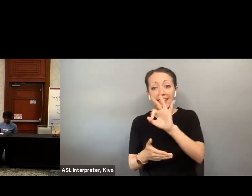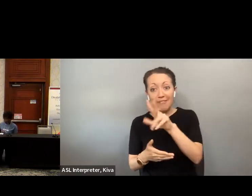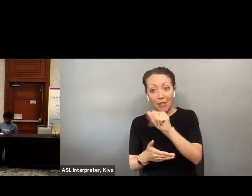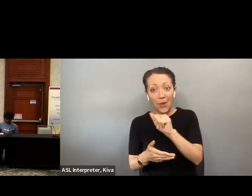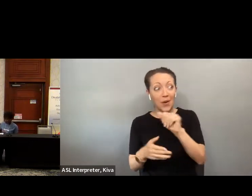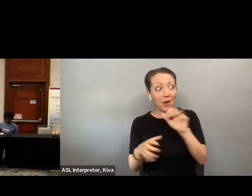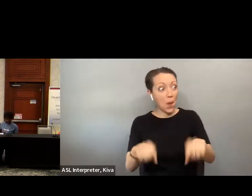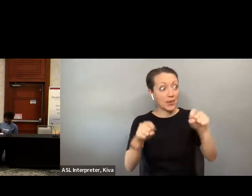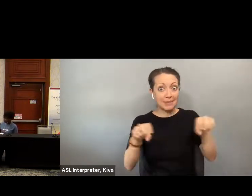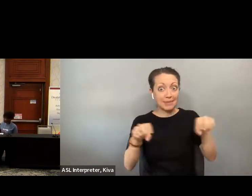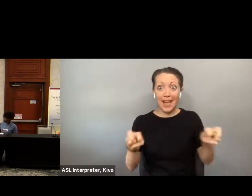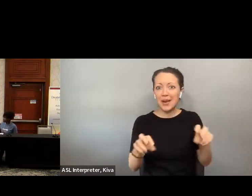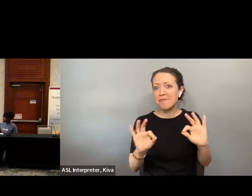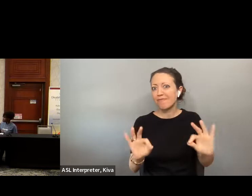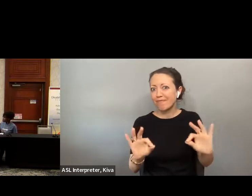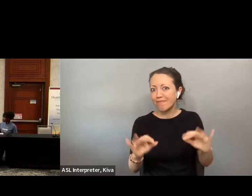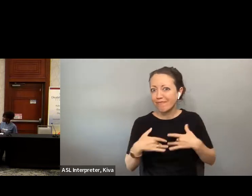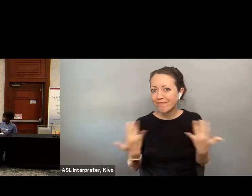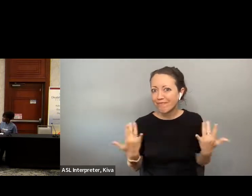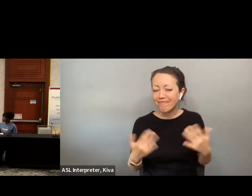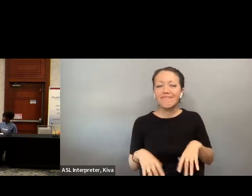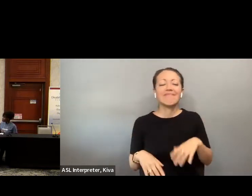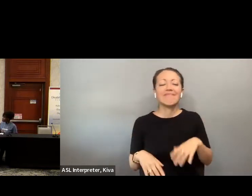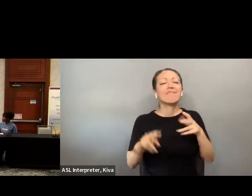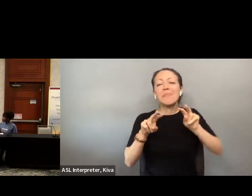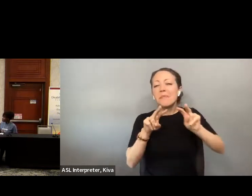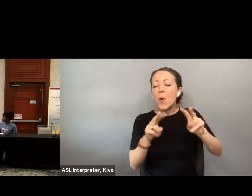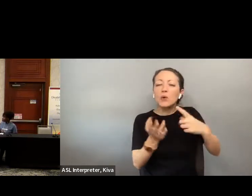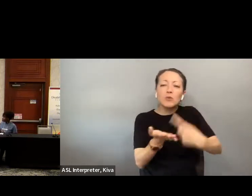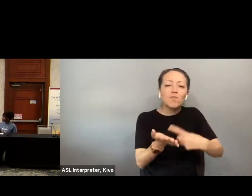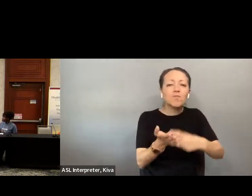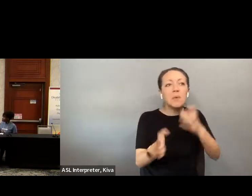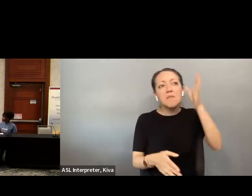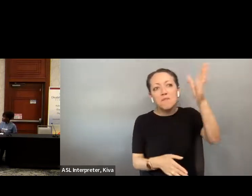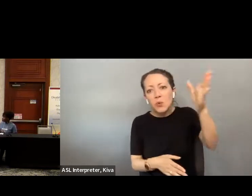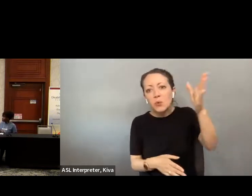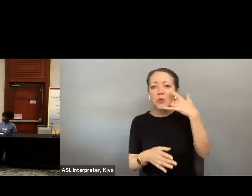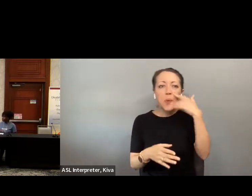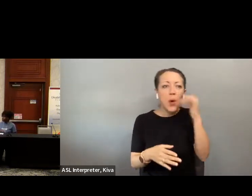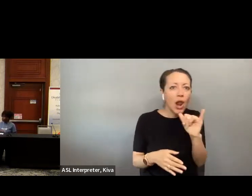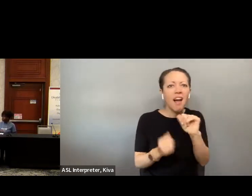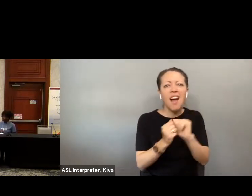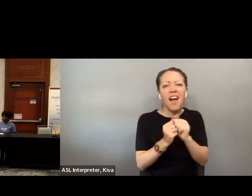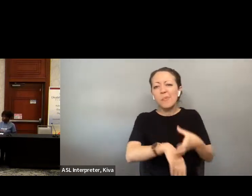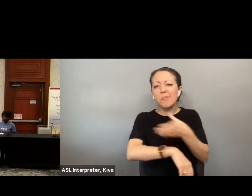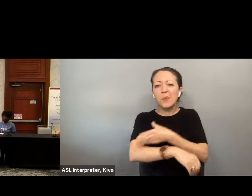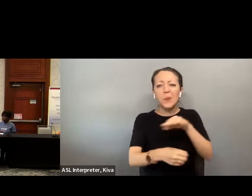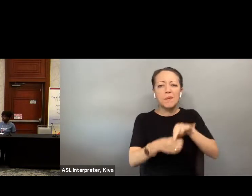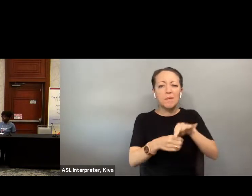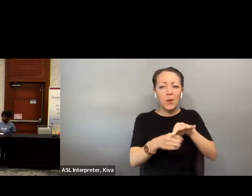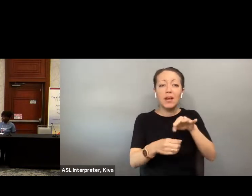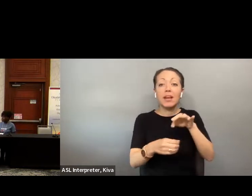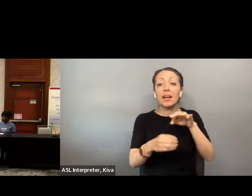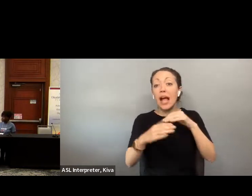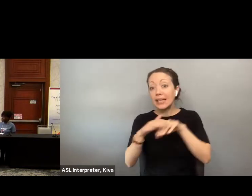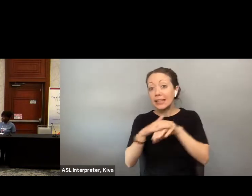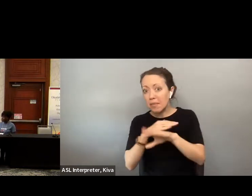We look forward to engaging with you, listening, learning, talking about the teach, the future holds, and how we can make voting more accessible and more secure.